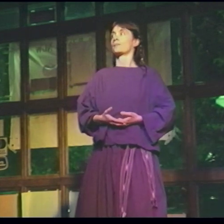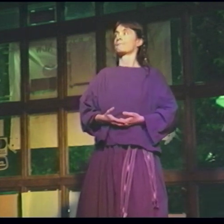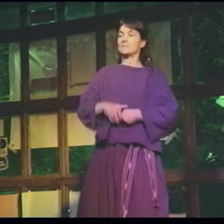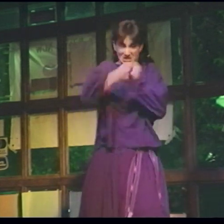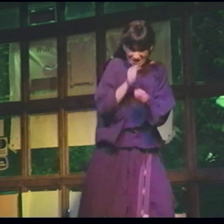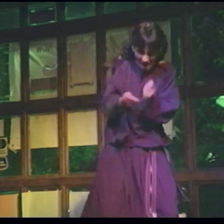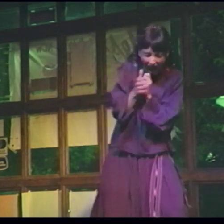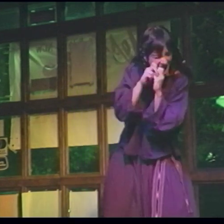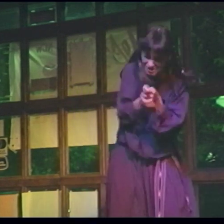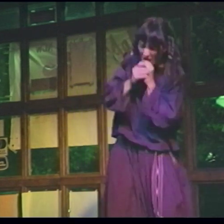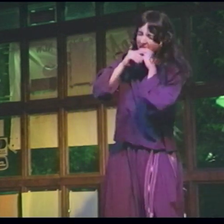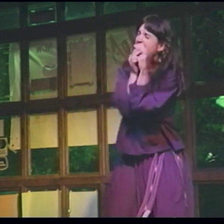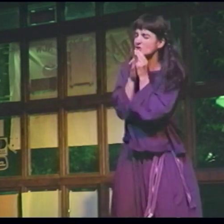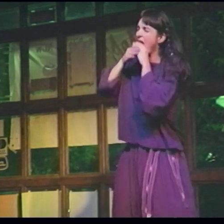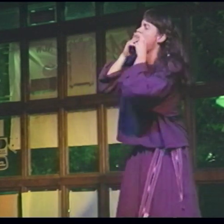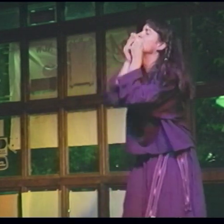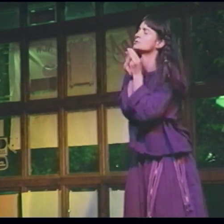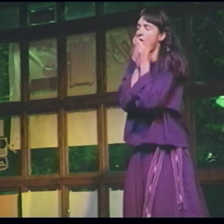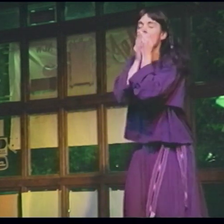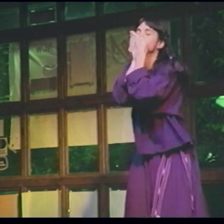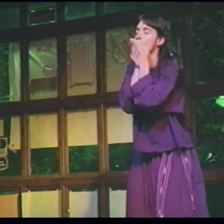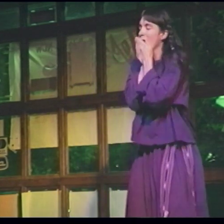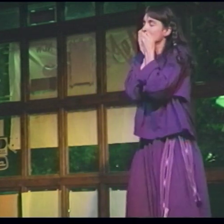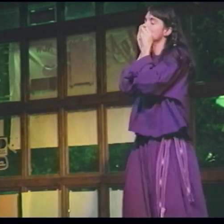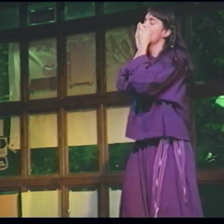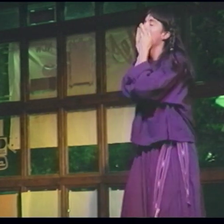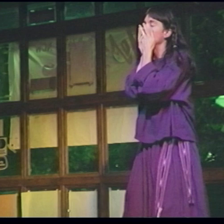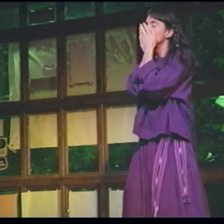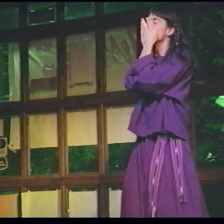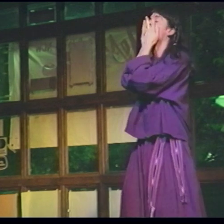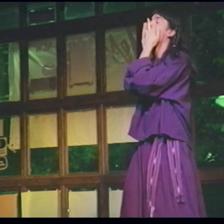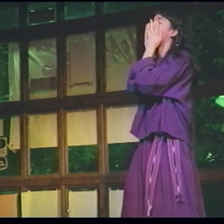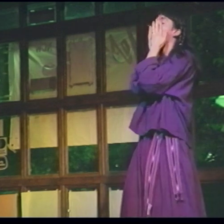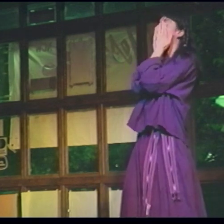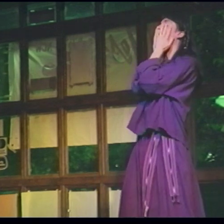I couldn't take any more! I devoured it! [Panting]